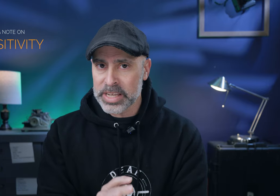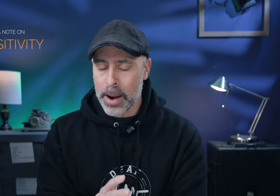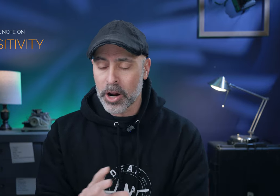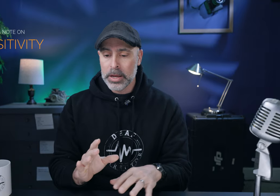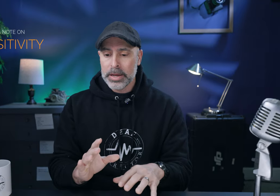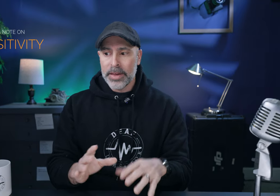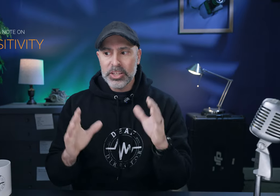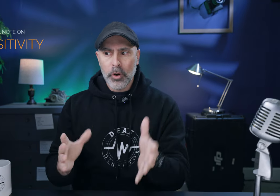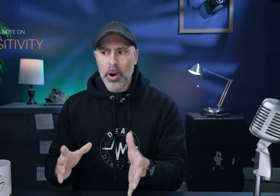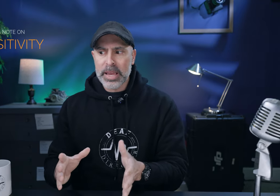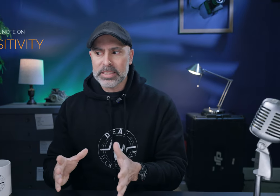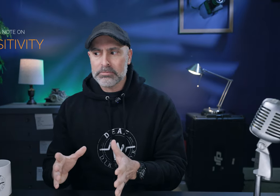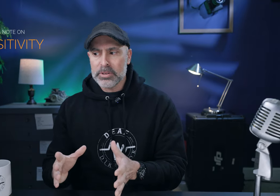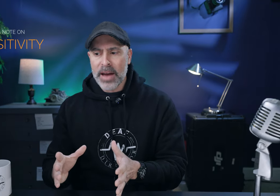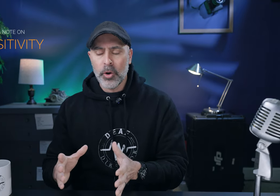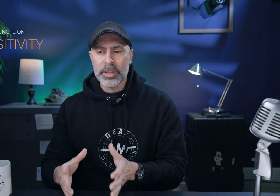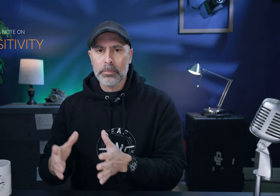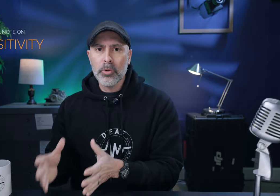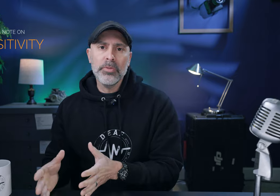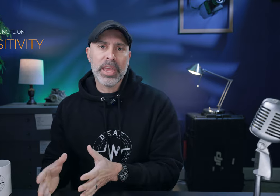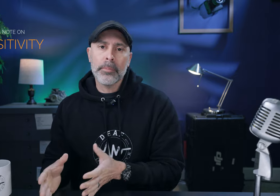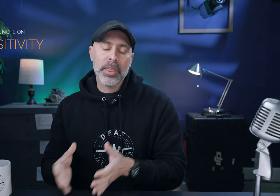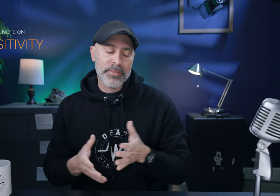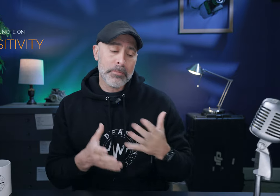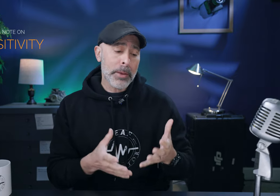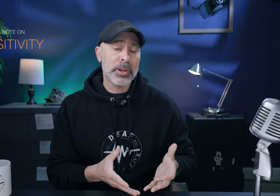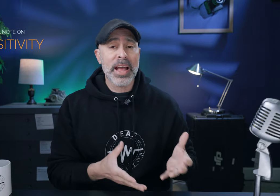this camera and these firmware updates haven't only improved the camera they've in my opinion